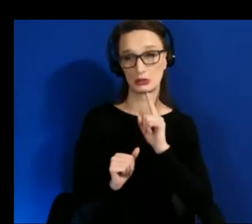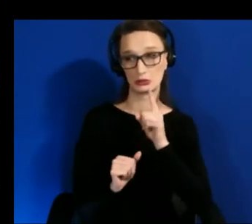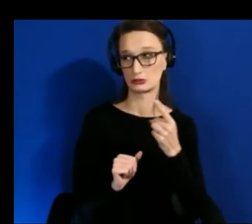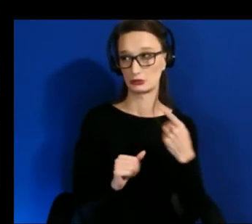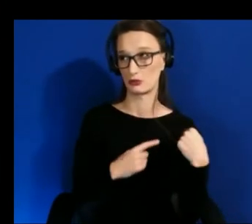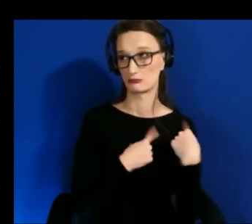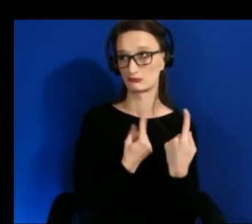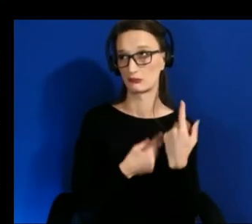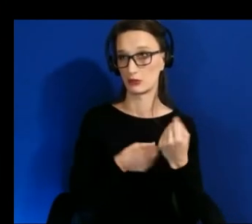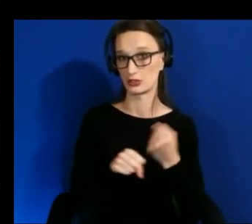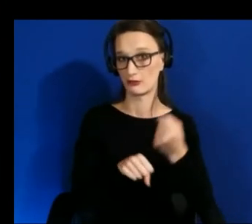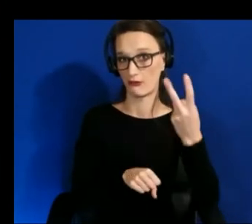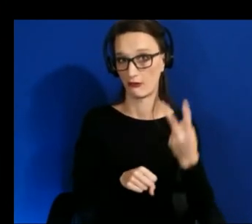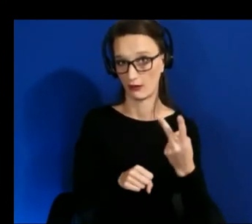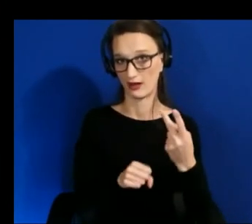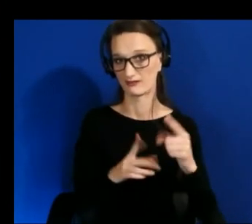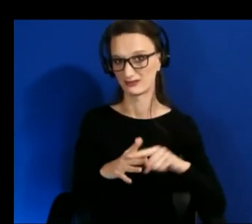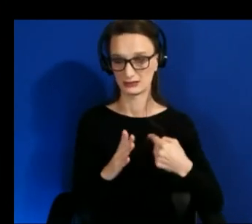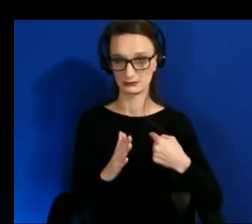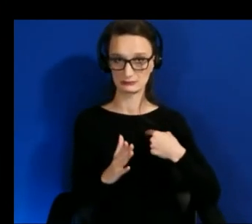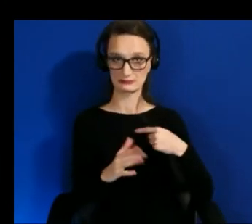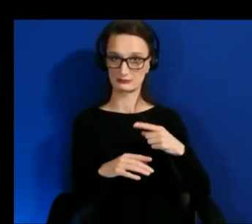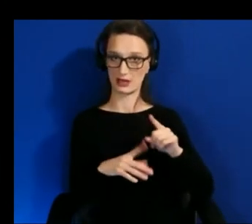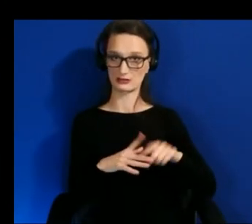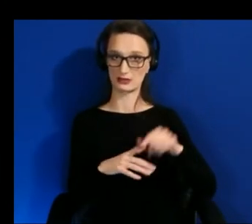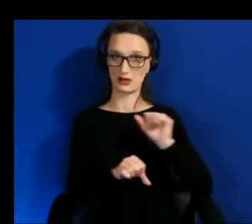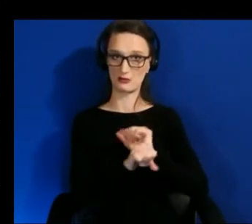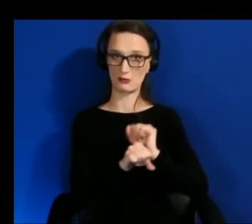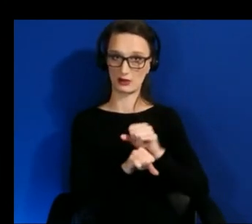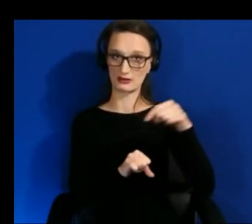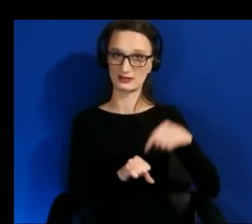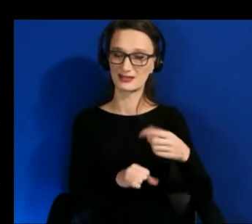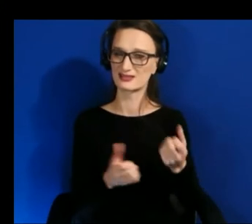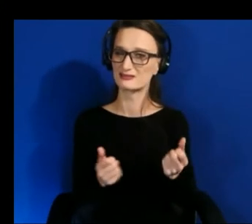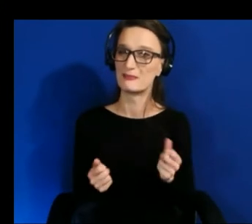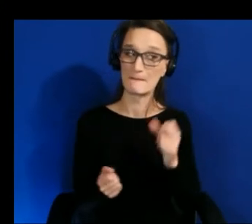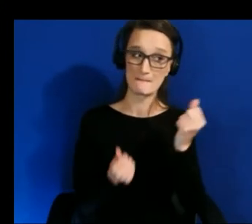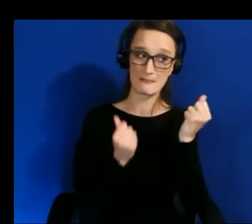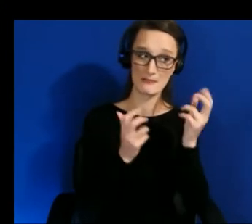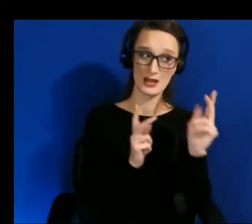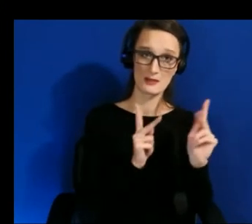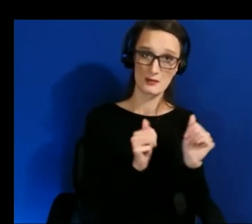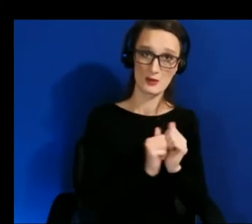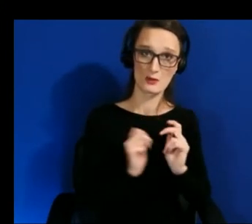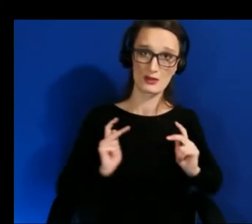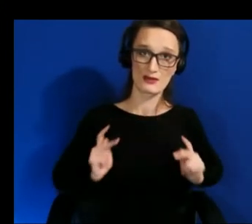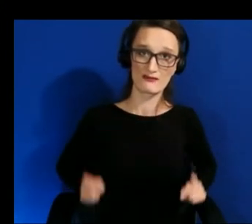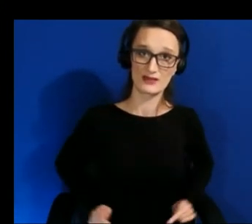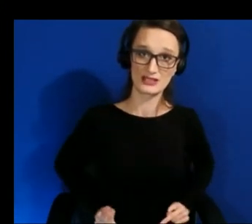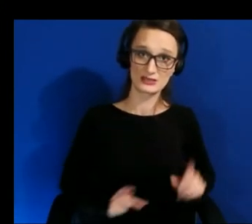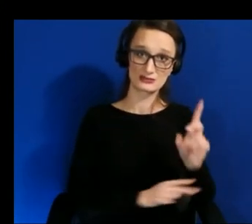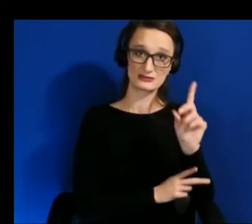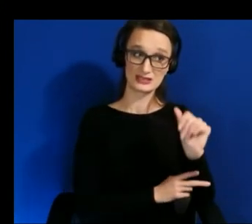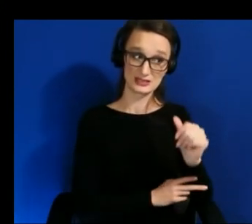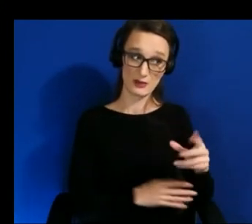um not many people with physical disabilities personally own a lot of vr you know hardware